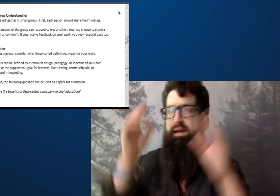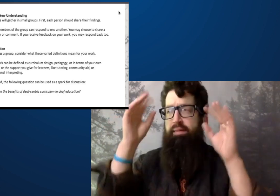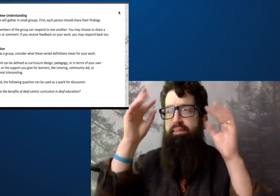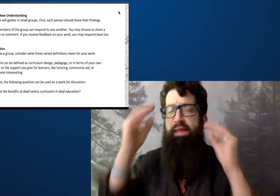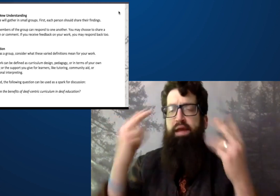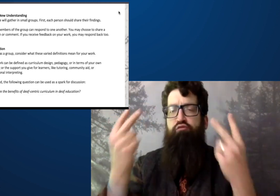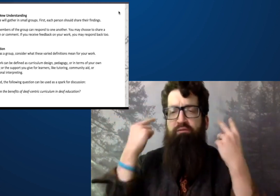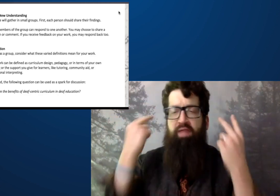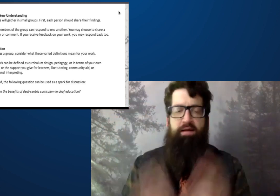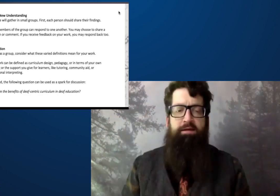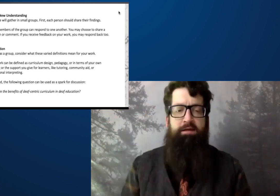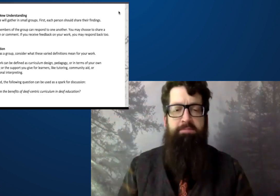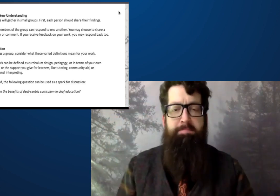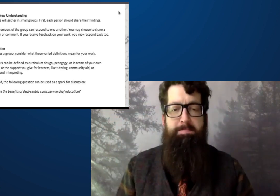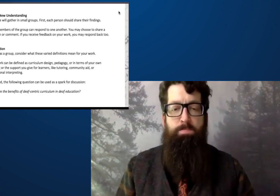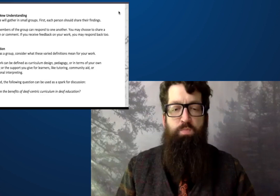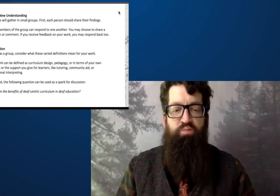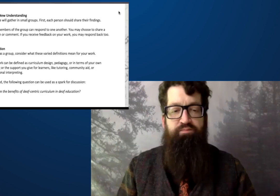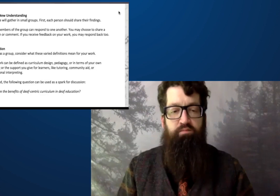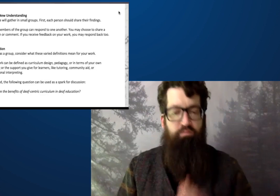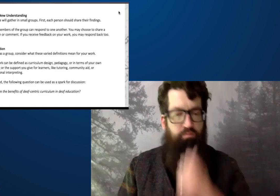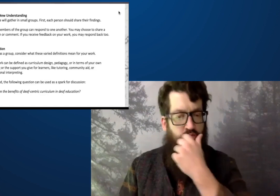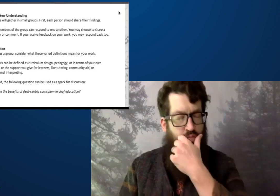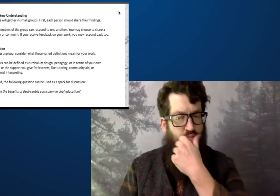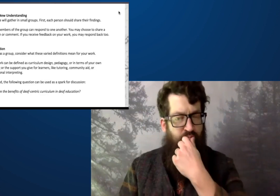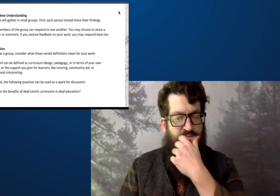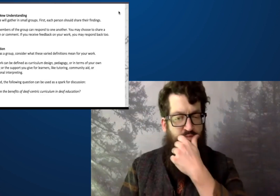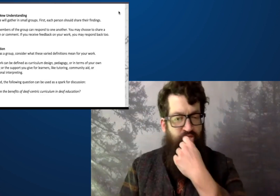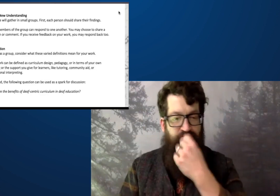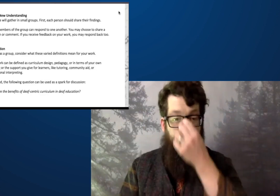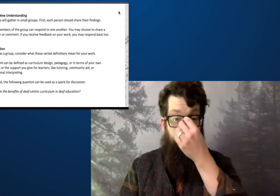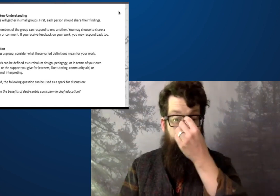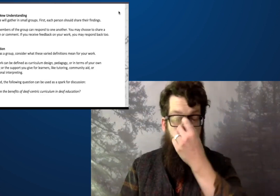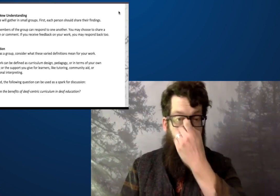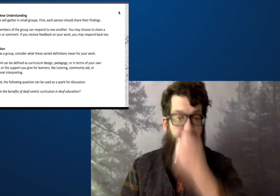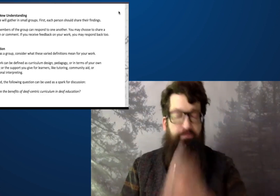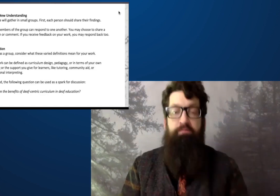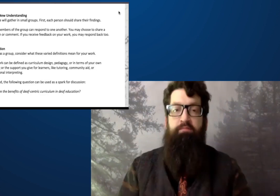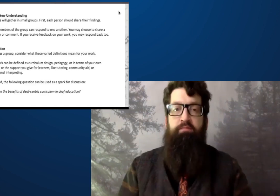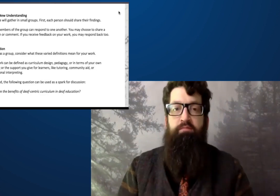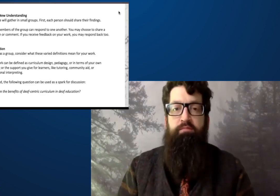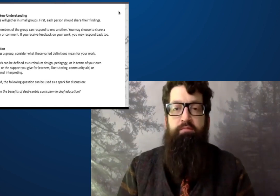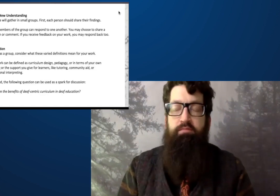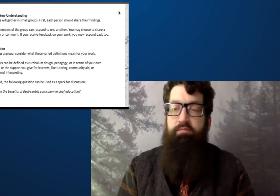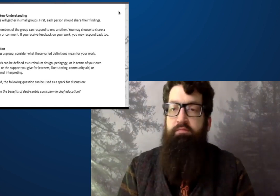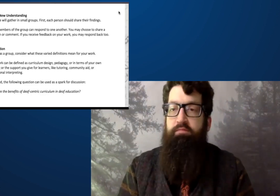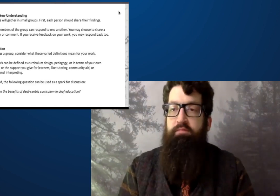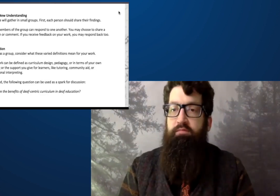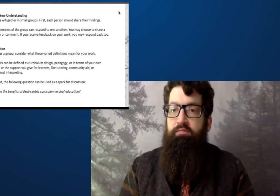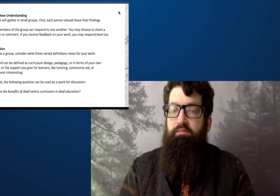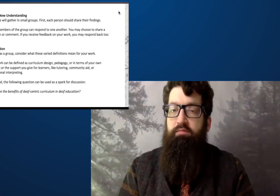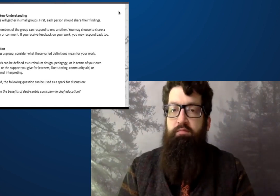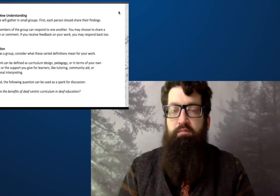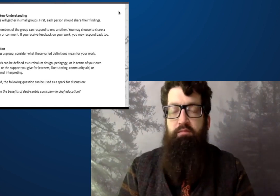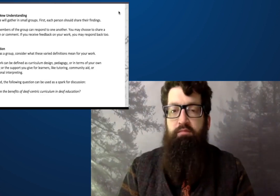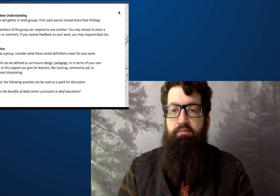Let's give two more minutes of writing down what your thoughts are, what you've been thinking. Both.